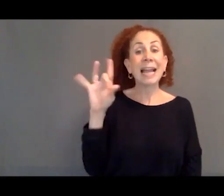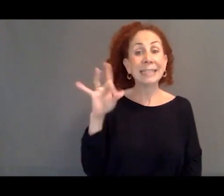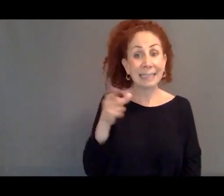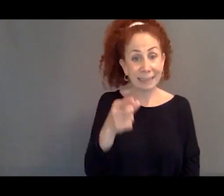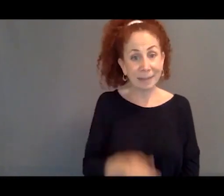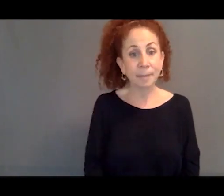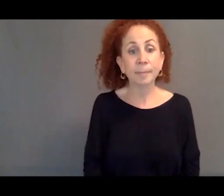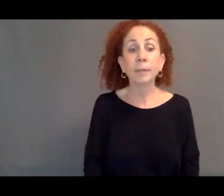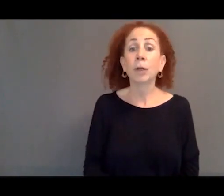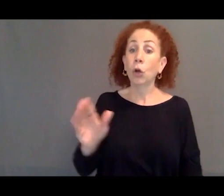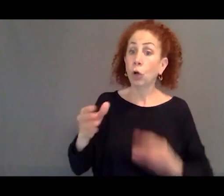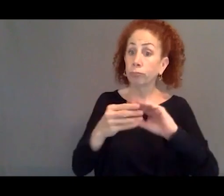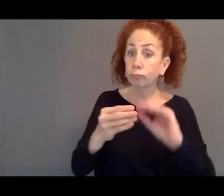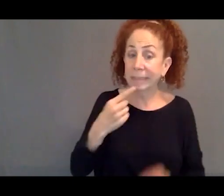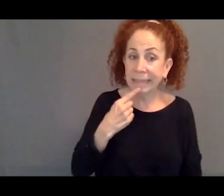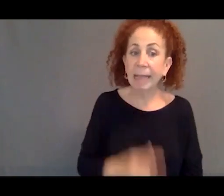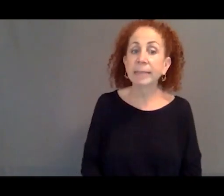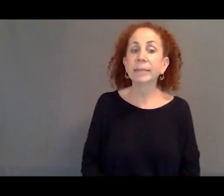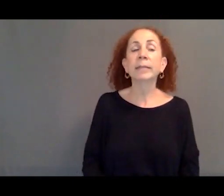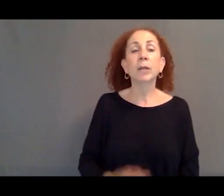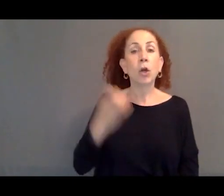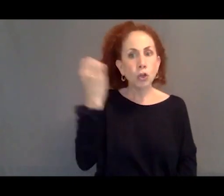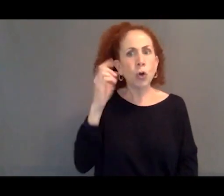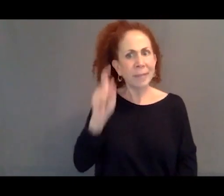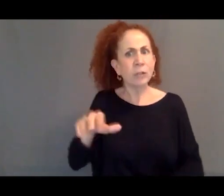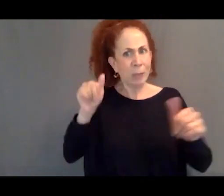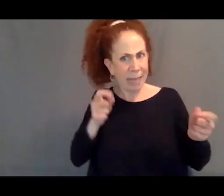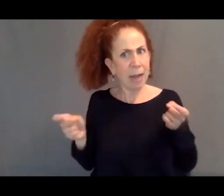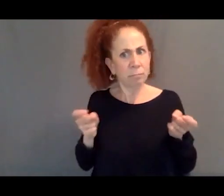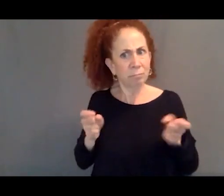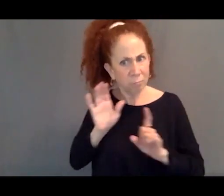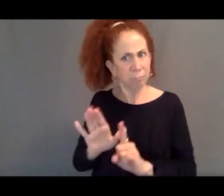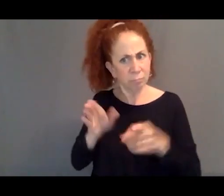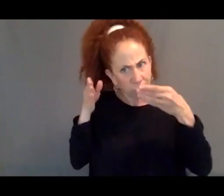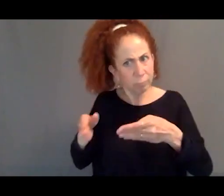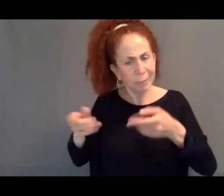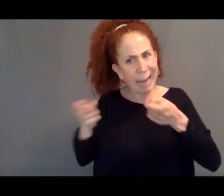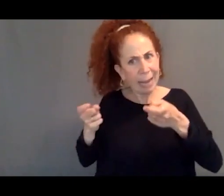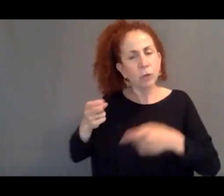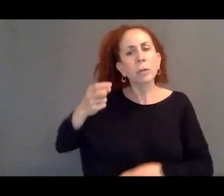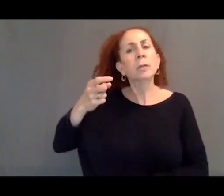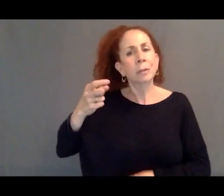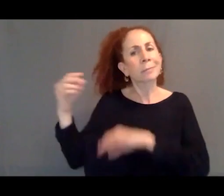where she says that basically Europe needs to get its act together and get a handle on migration,